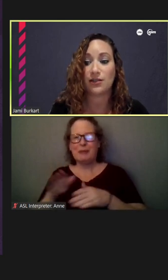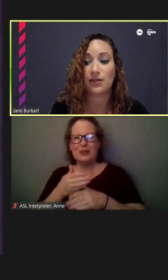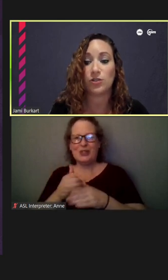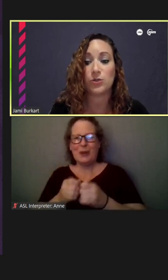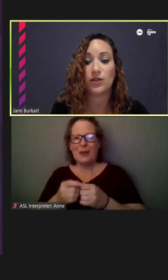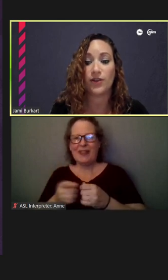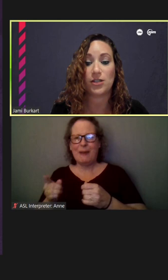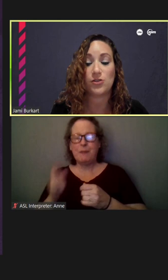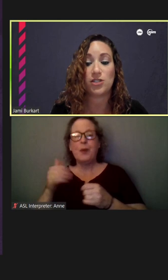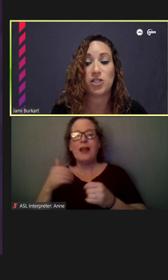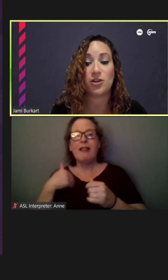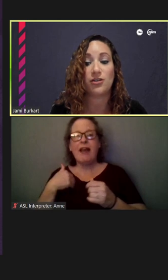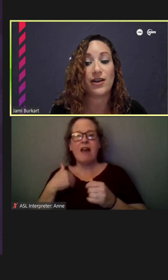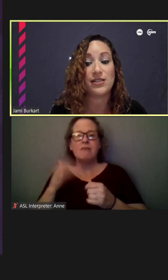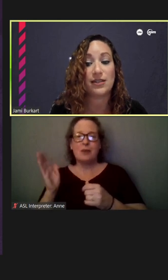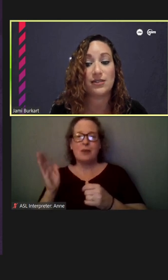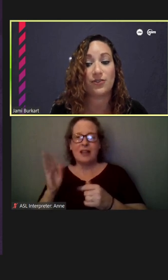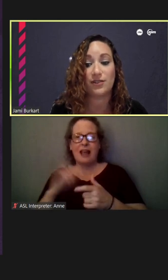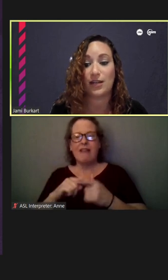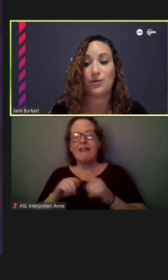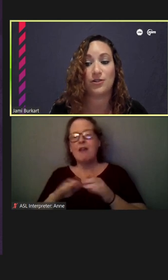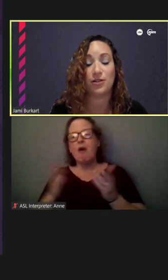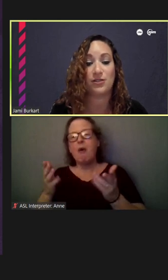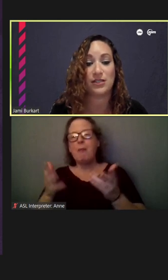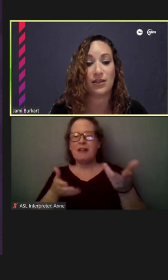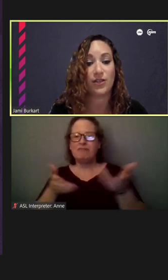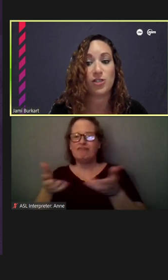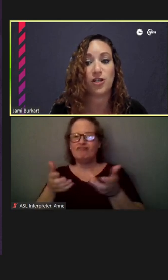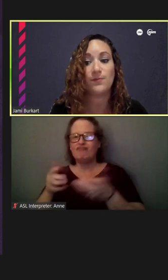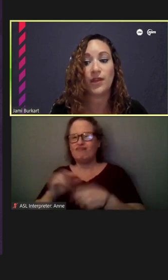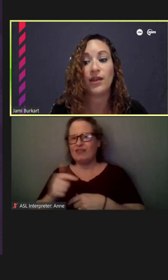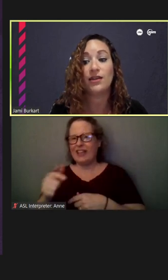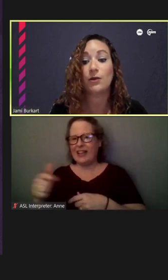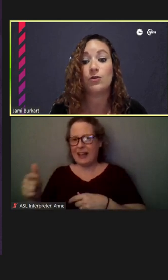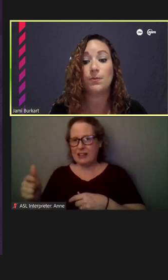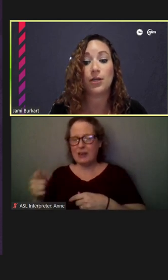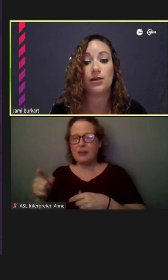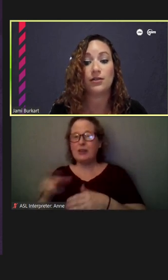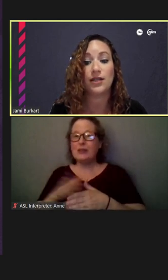in which we invite you to share your ideas for the Neighborhood Artistic Feature that will appear on